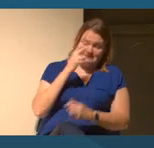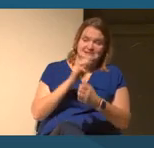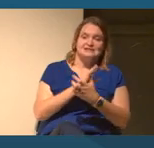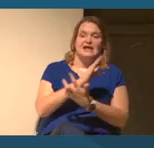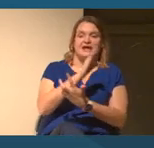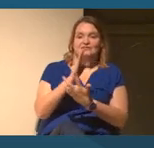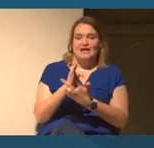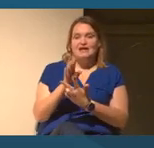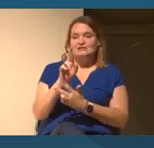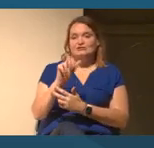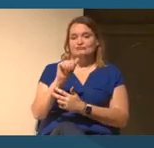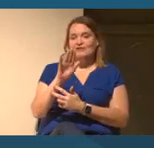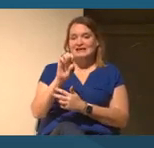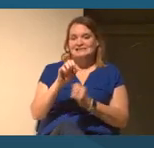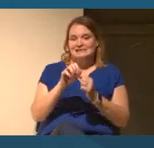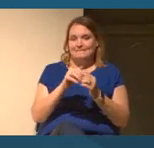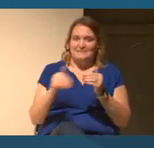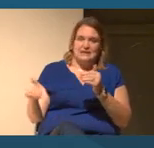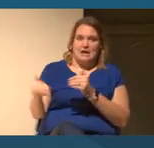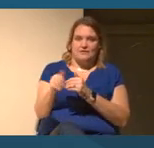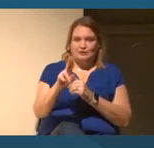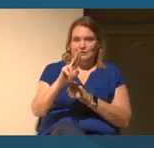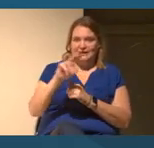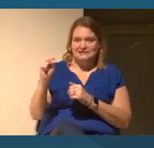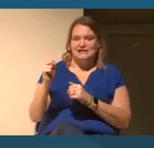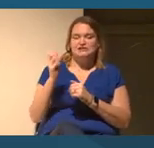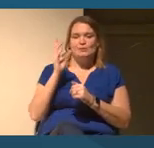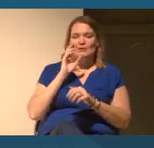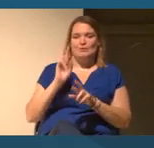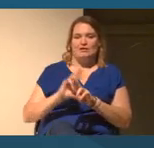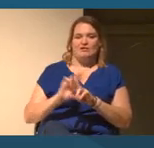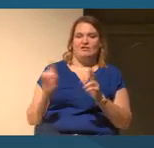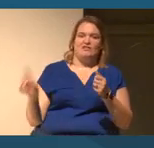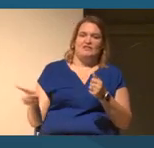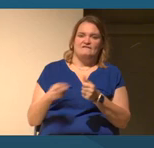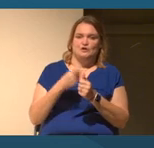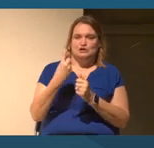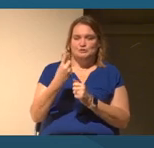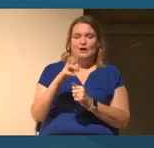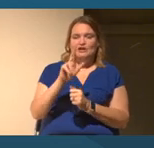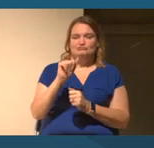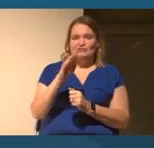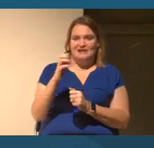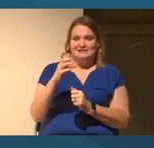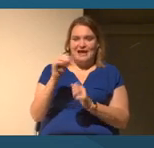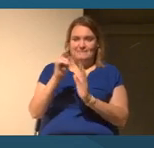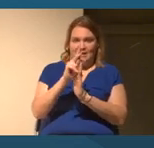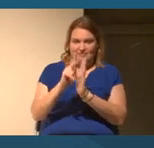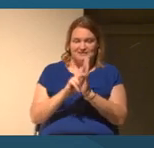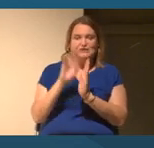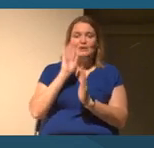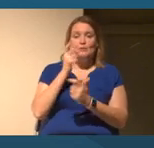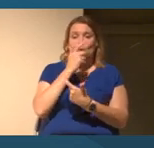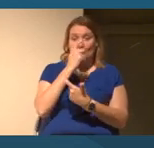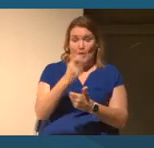So, let's go ahead and queue up the first one, the race and policy, and we'll watch it together and then we'll come back and talk